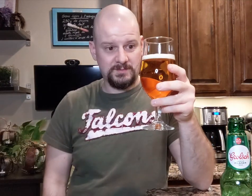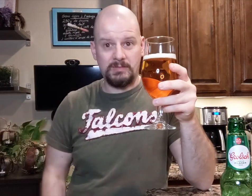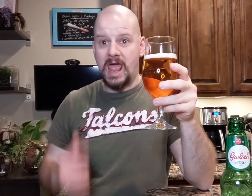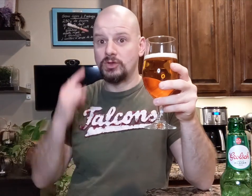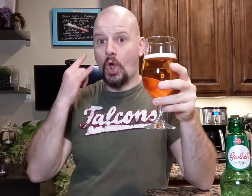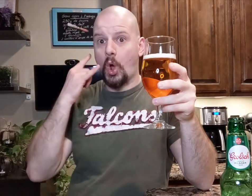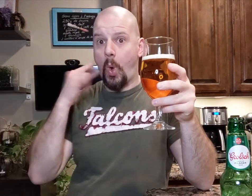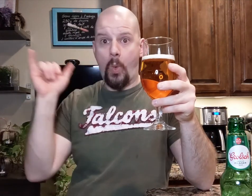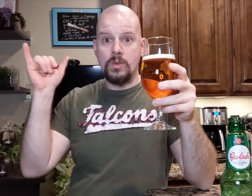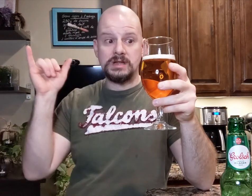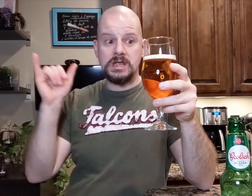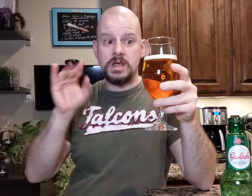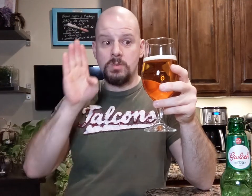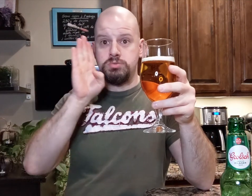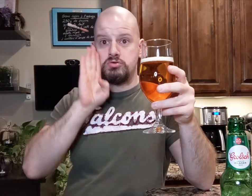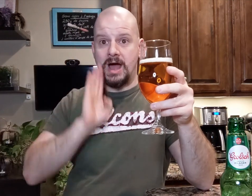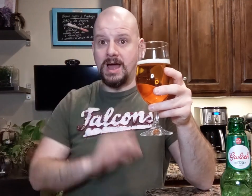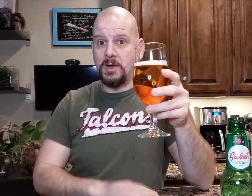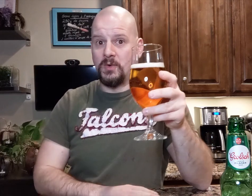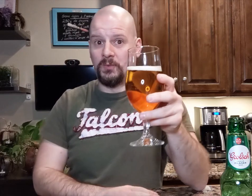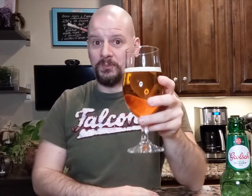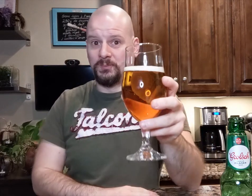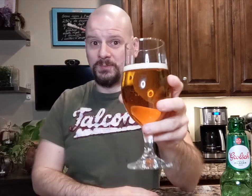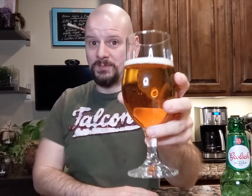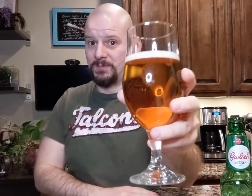It's golden brown.